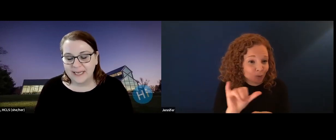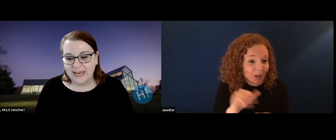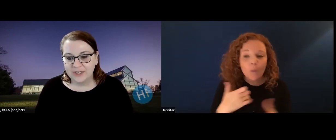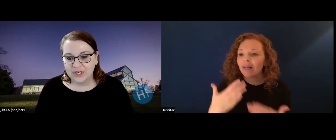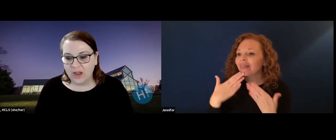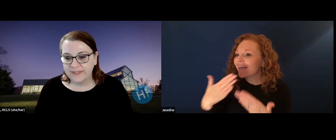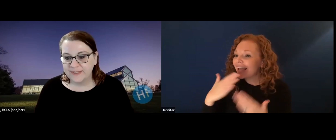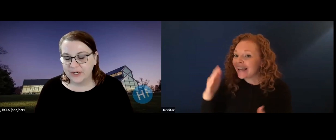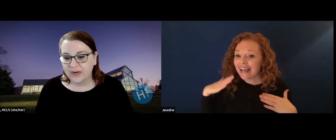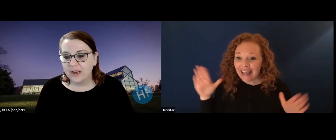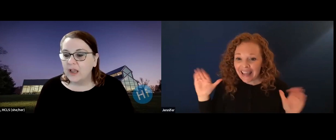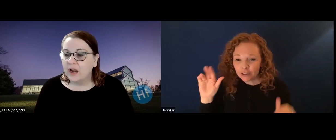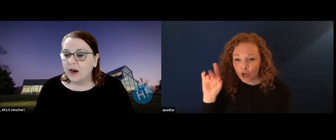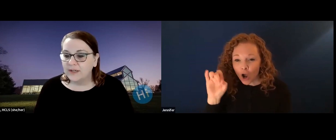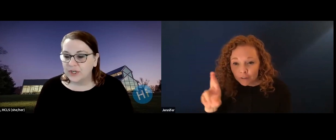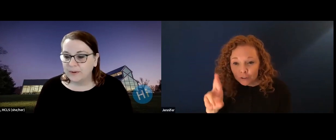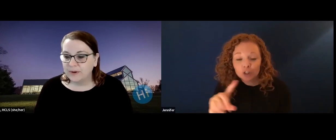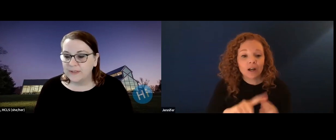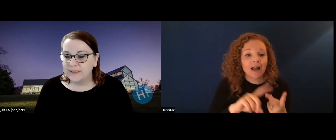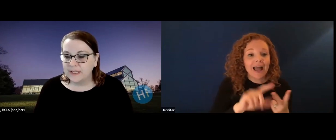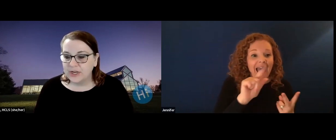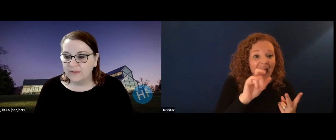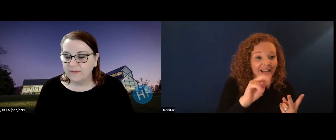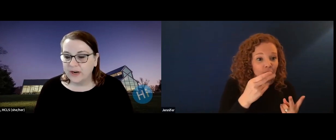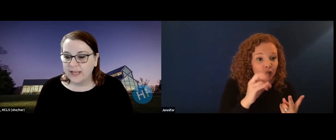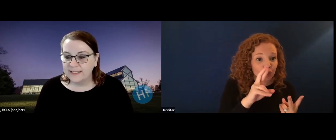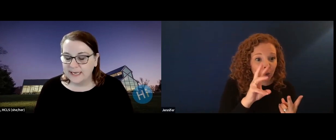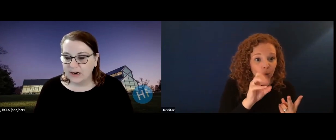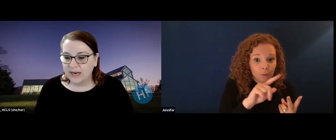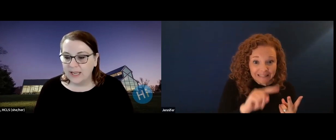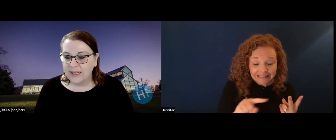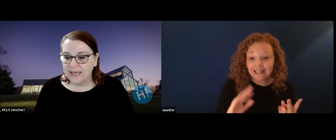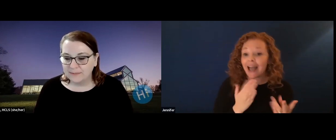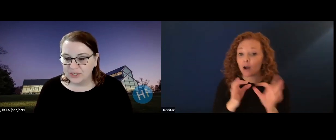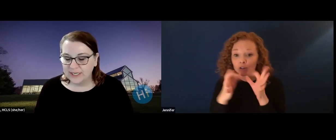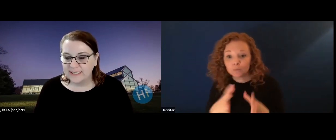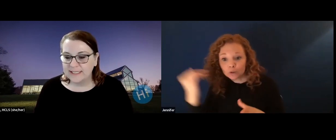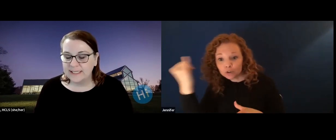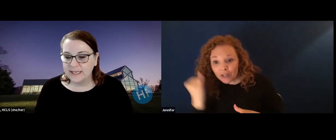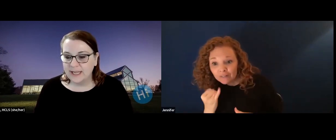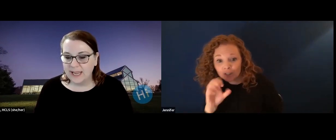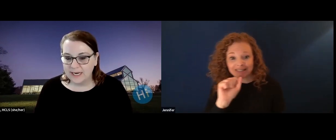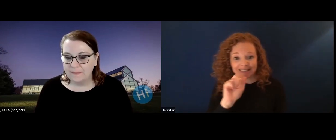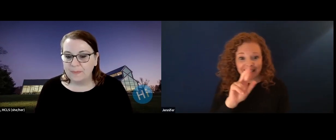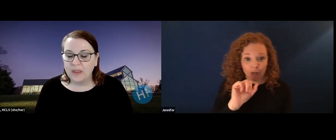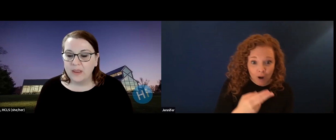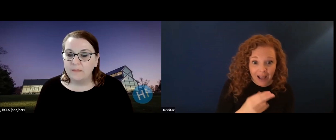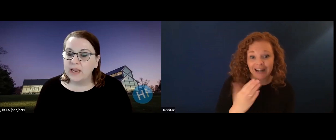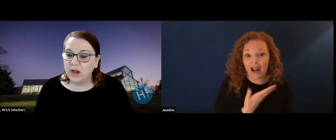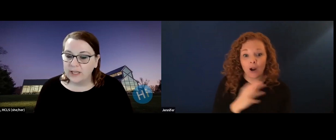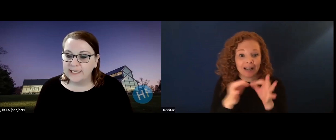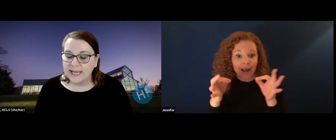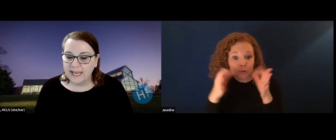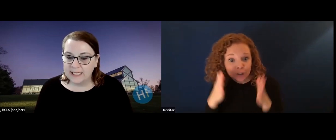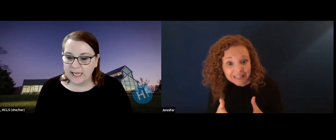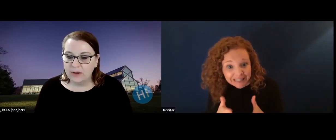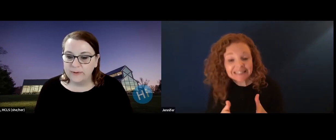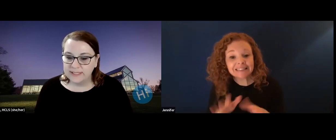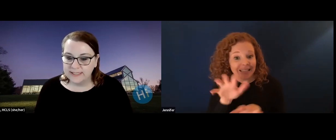recently. I would like to sincerely thank our presenters, Alan Hurwitz and Angie officer, our interpreters, Jennifer and